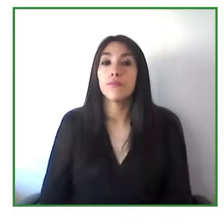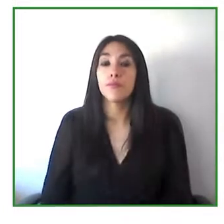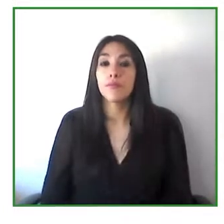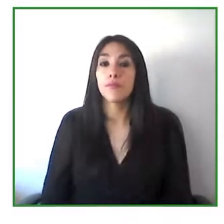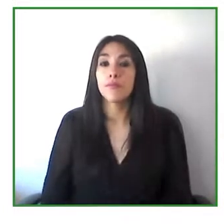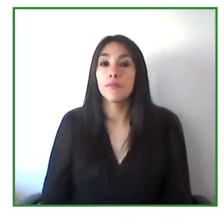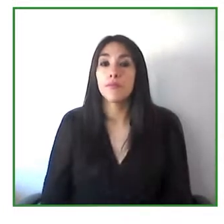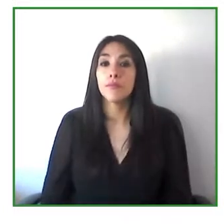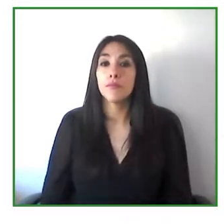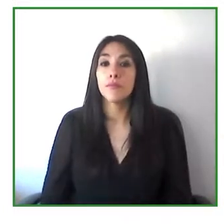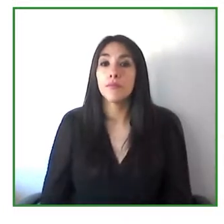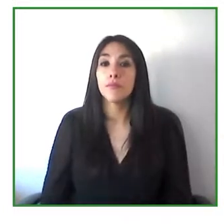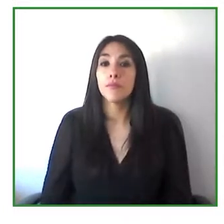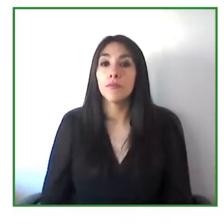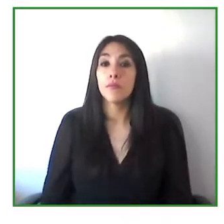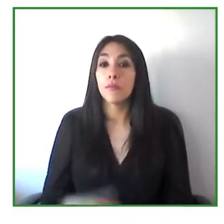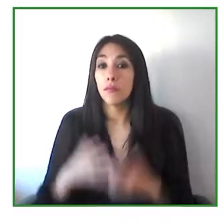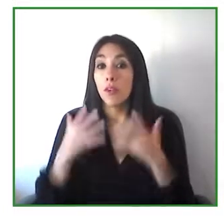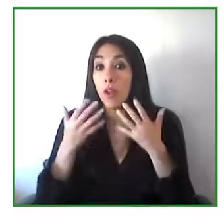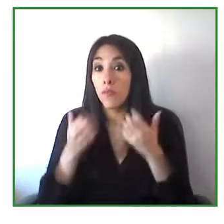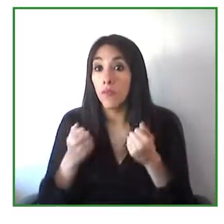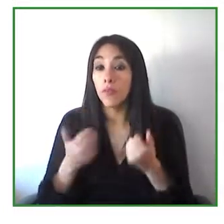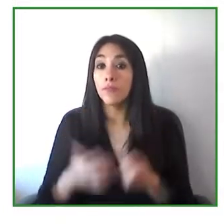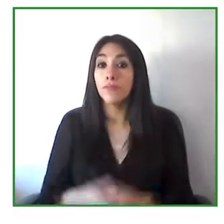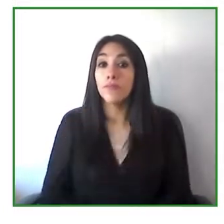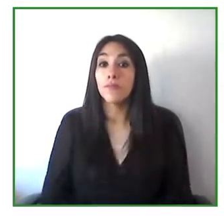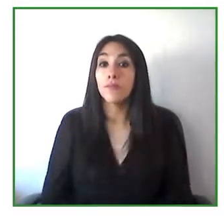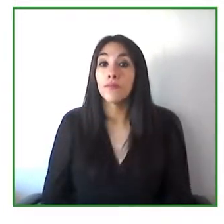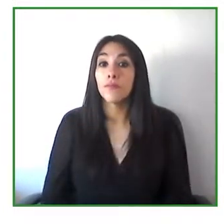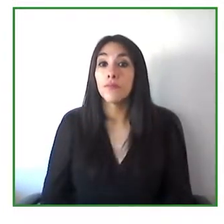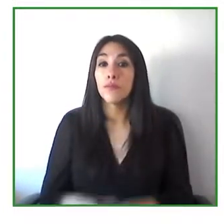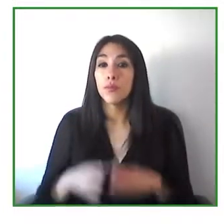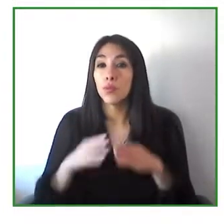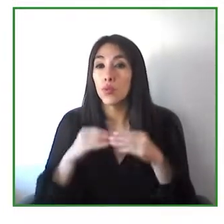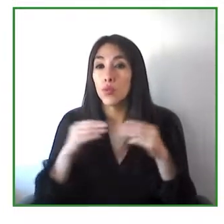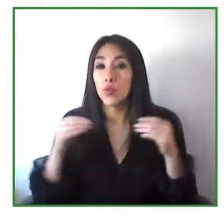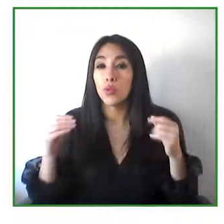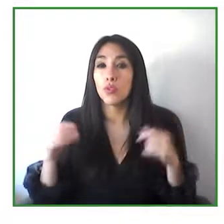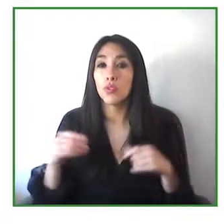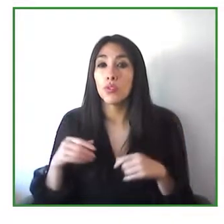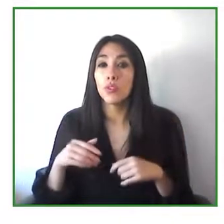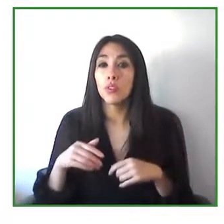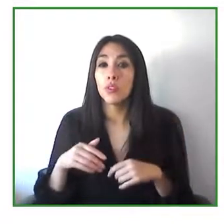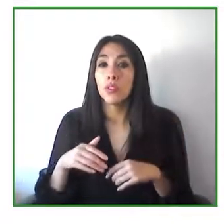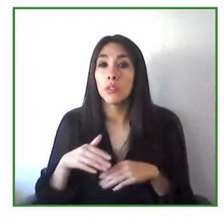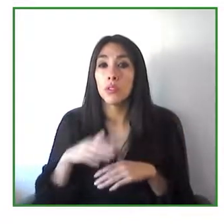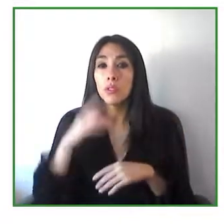international law and in most countries for the first time at all there were dispositions